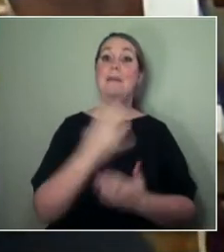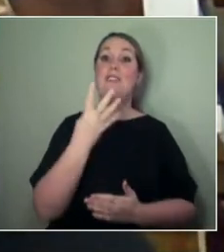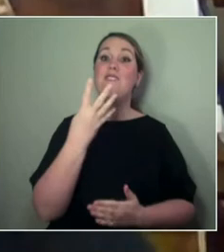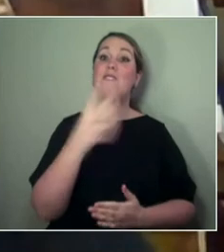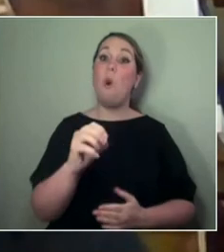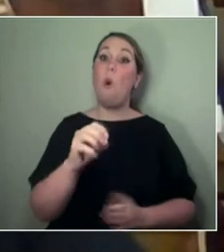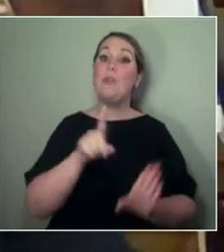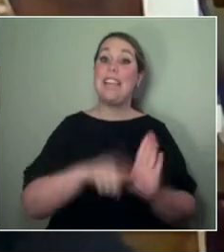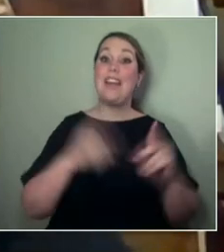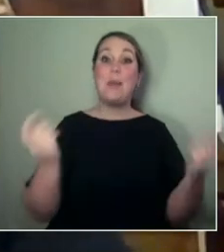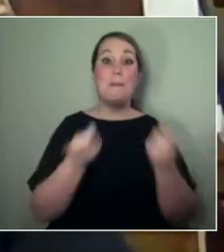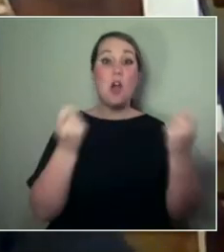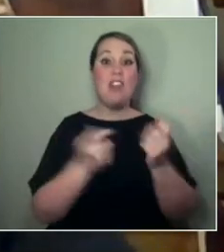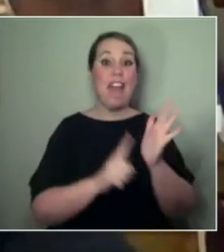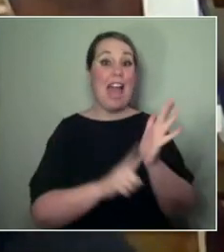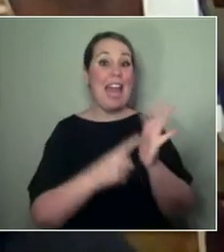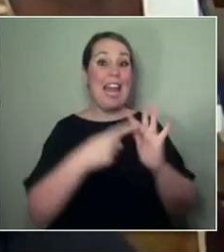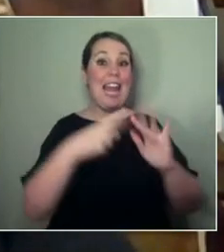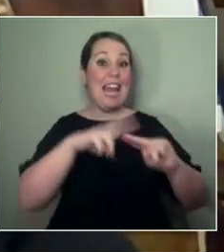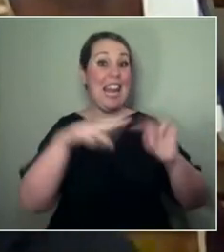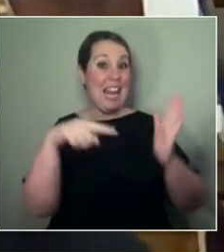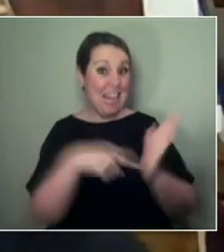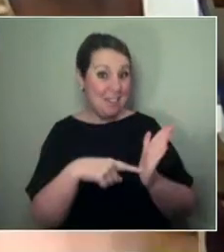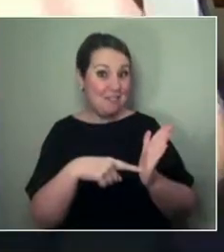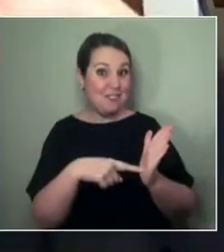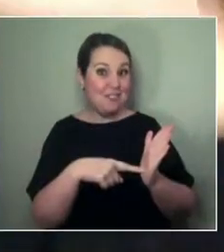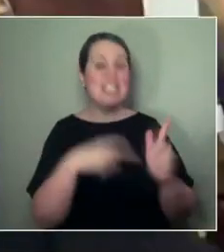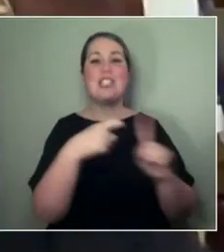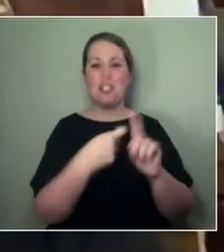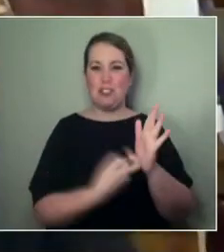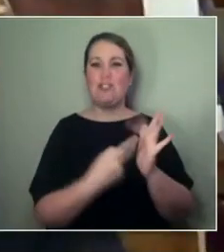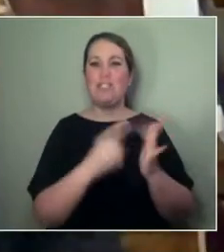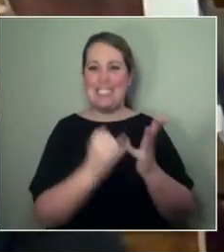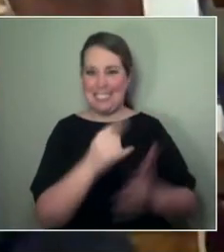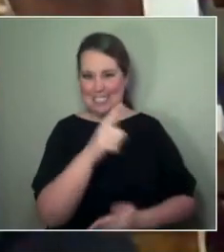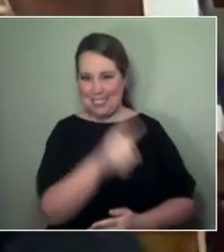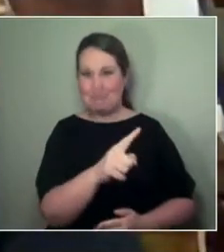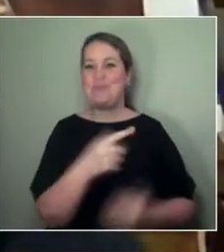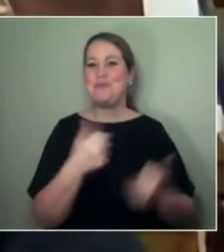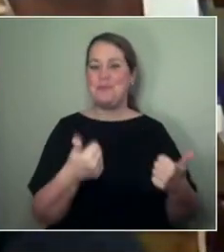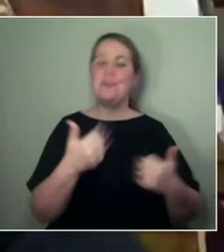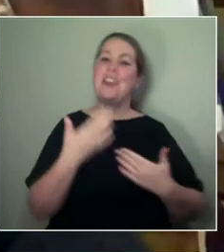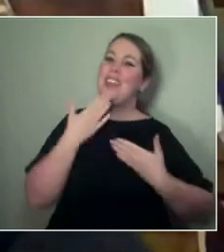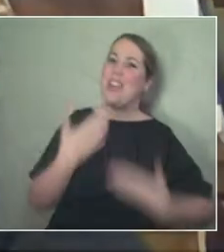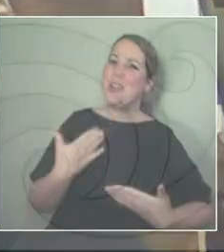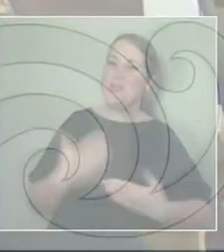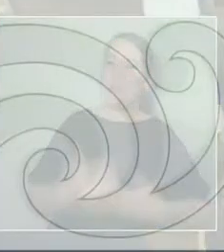Happy 40th birthday, LIFT. Thank you so much. (CHUCKLES)